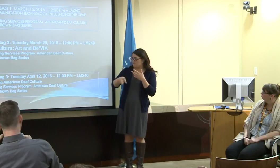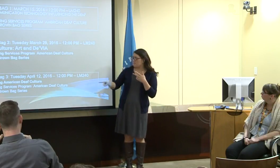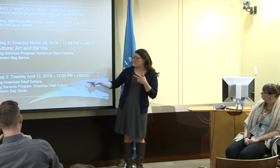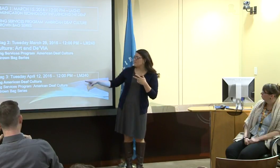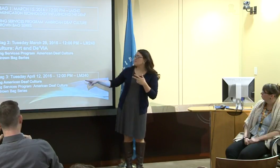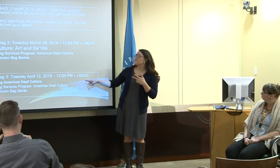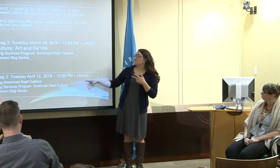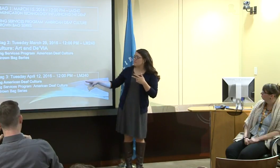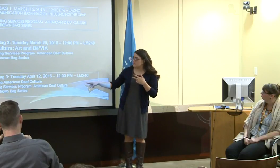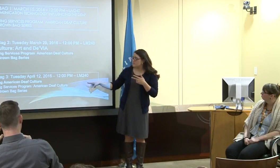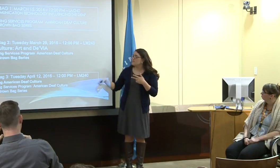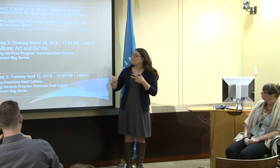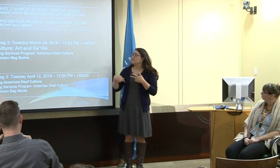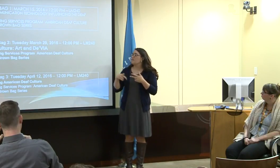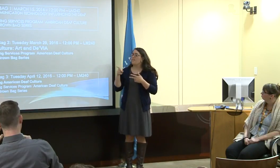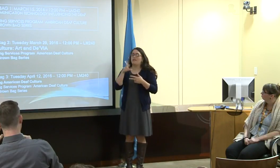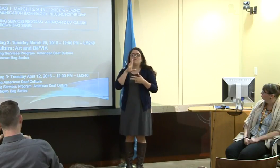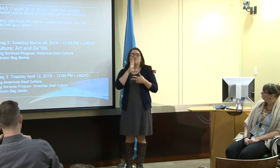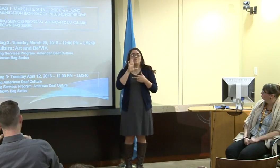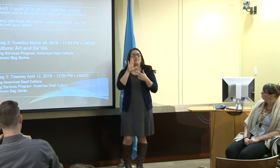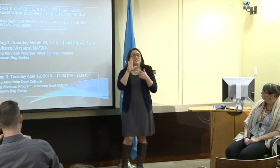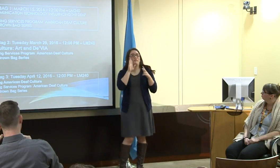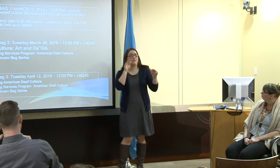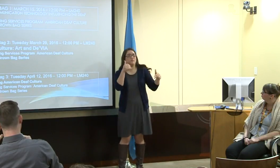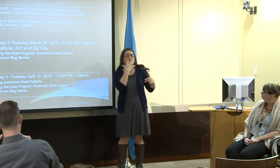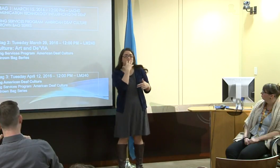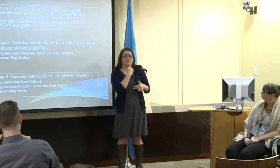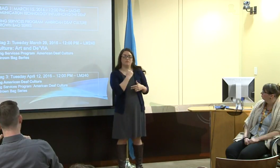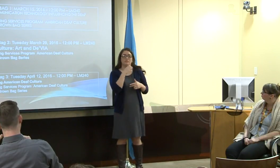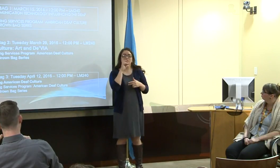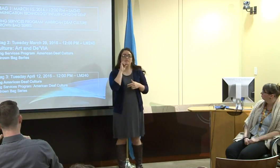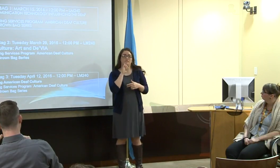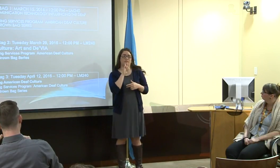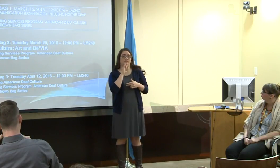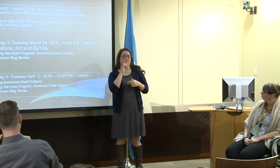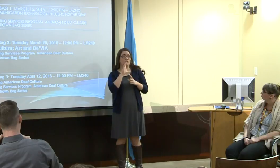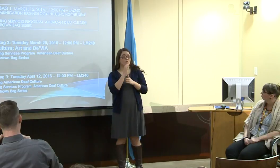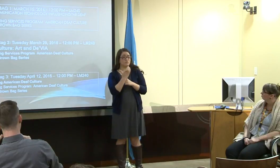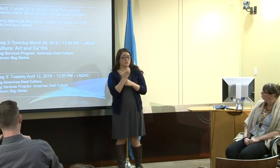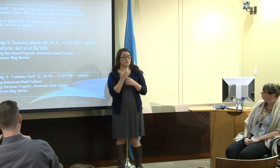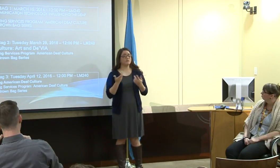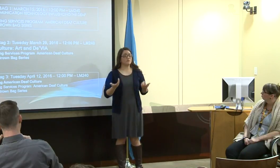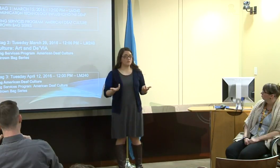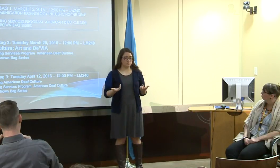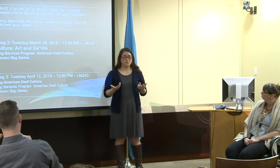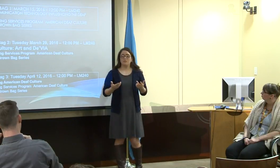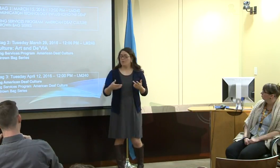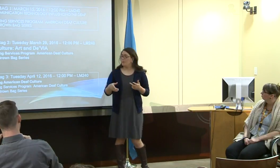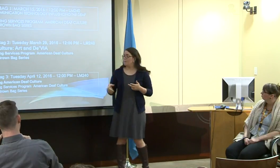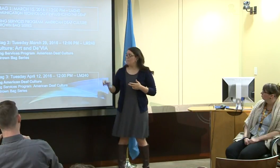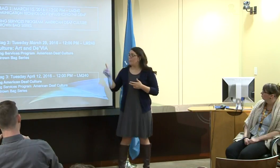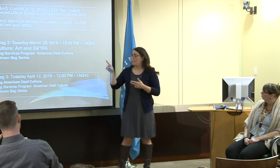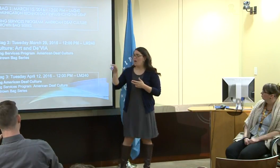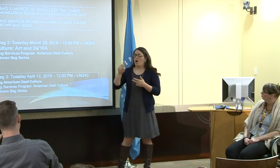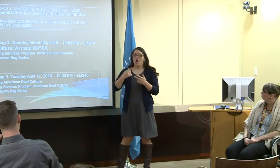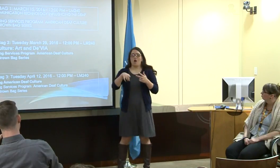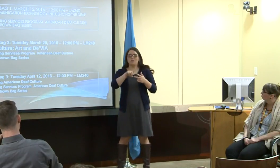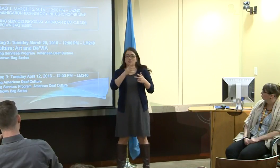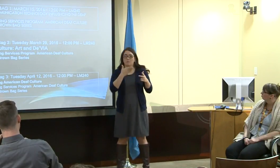The last one will be within two weeks, and it will be focusing on preserving American deaf culture.